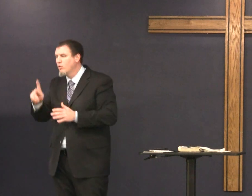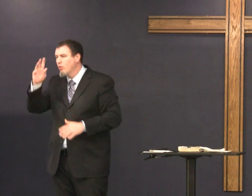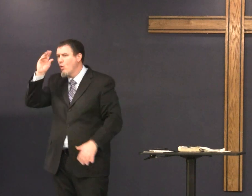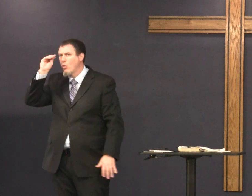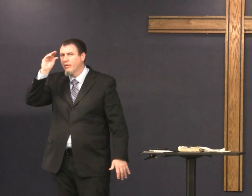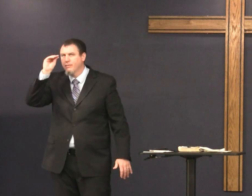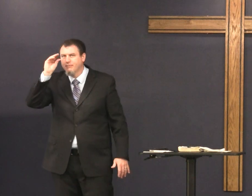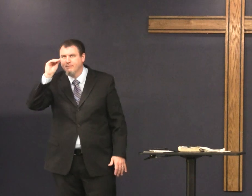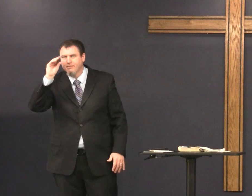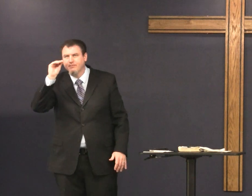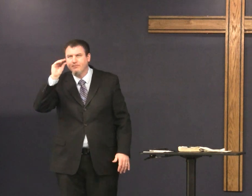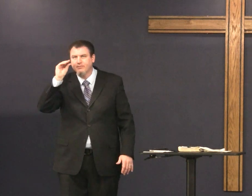don't kill yourself